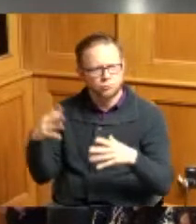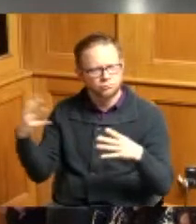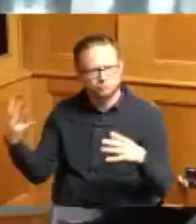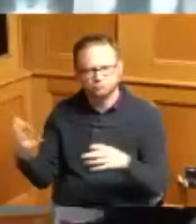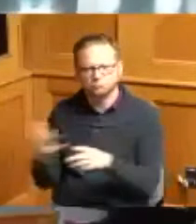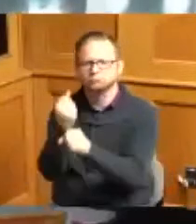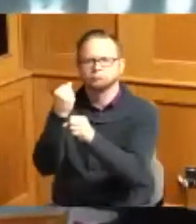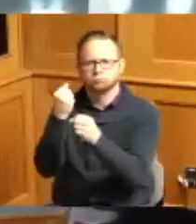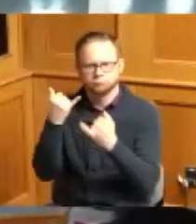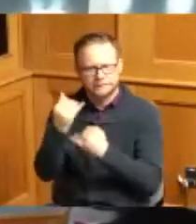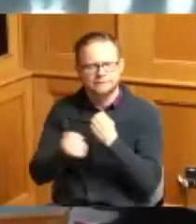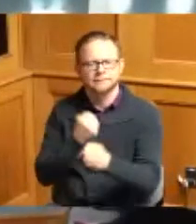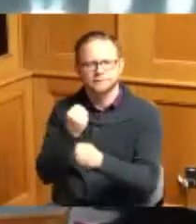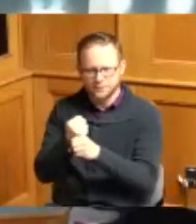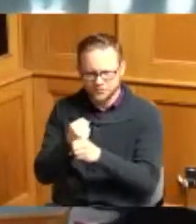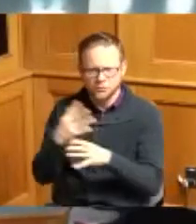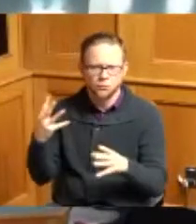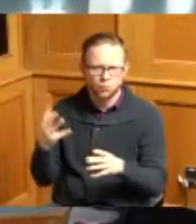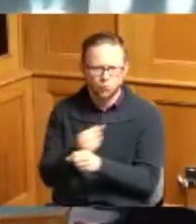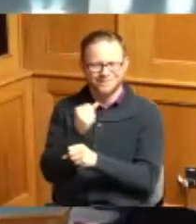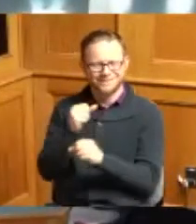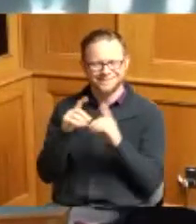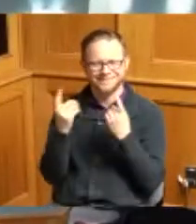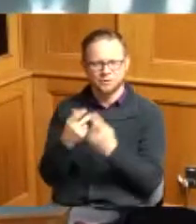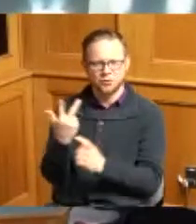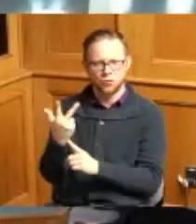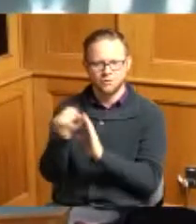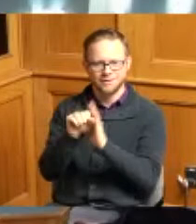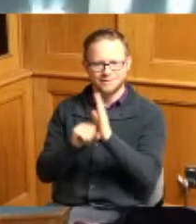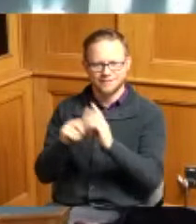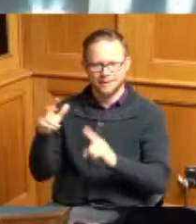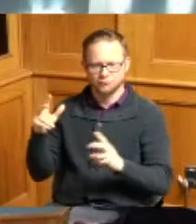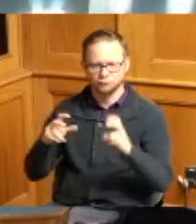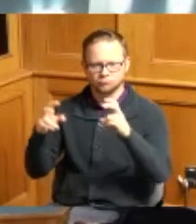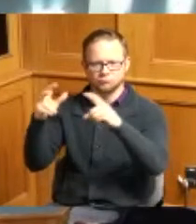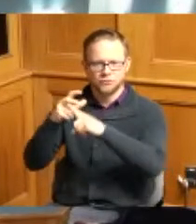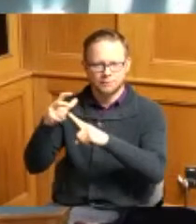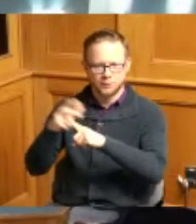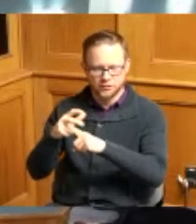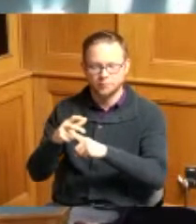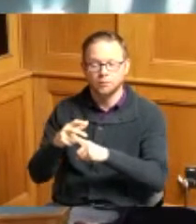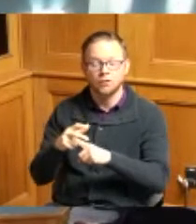winning the division iii state championship be it further proclaimed that the Board of